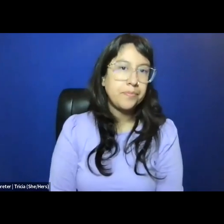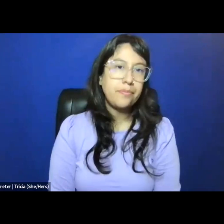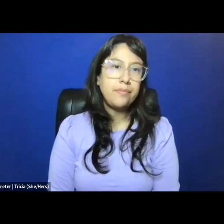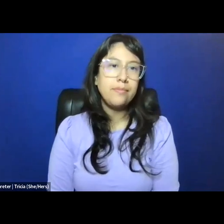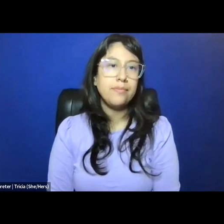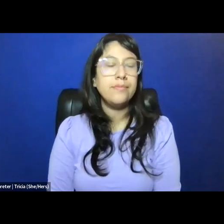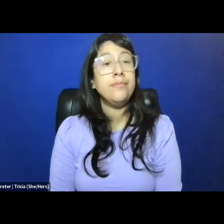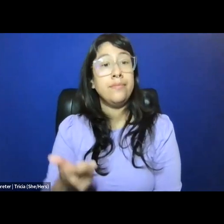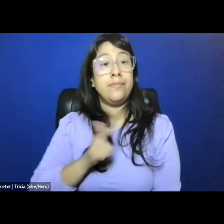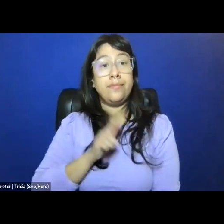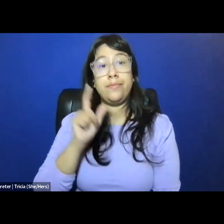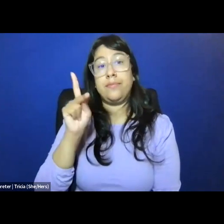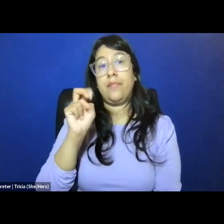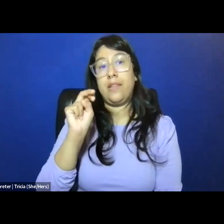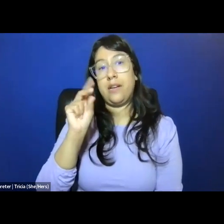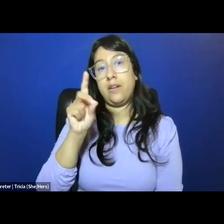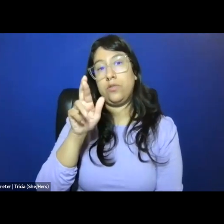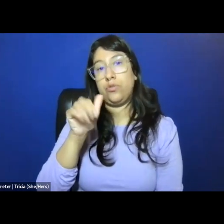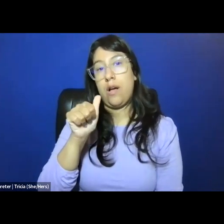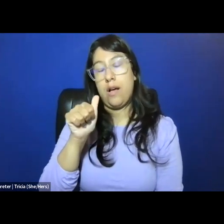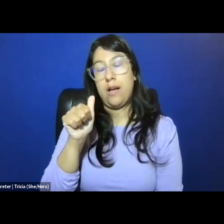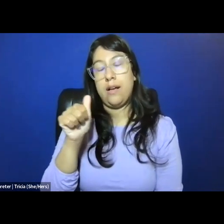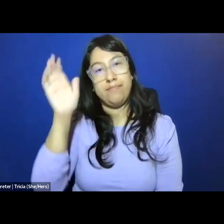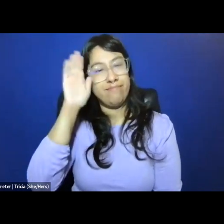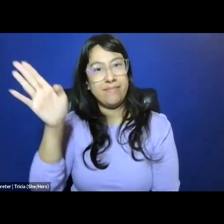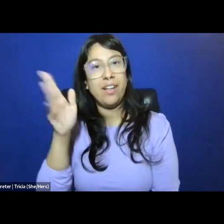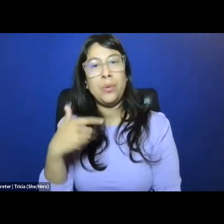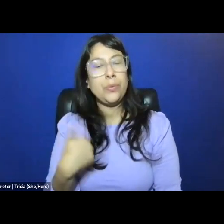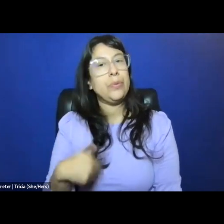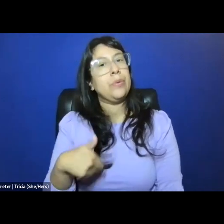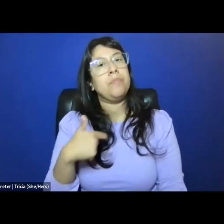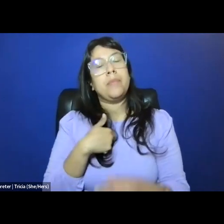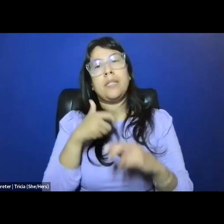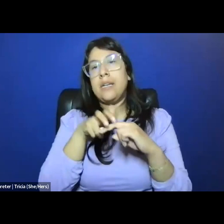I mean, I'm sort of a little bit, just sitting here in, this is Kendra,